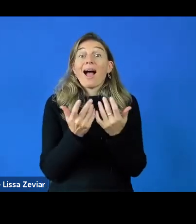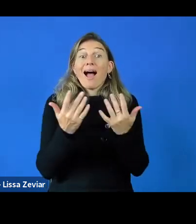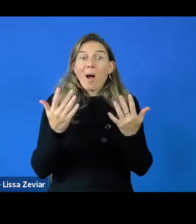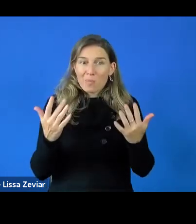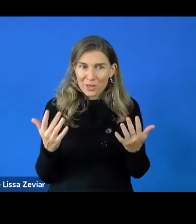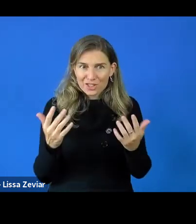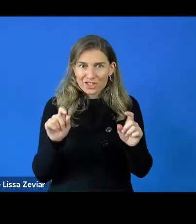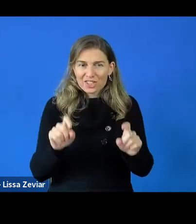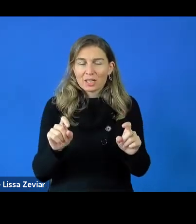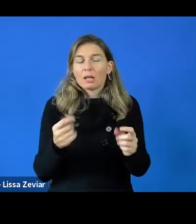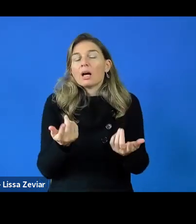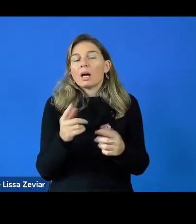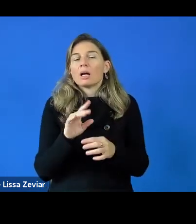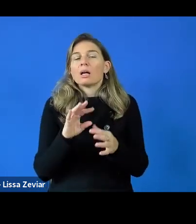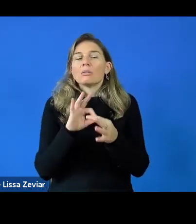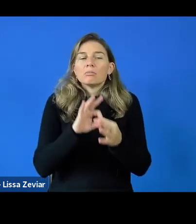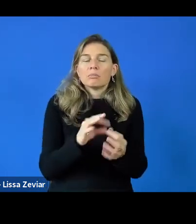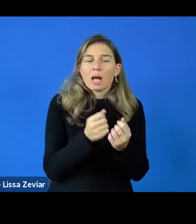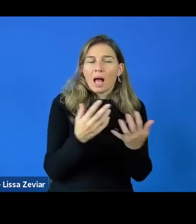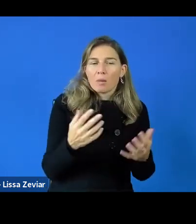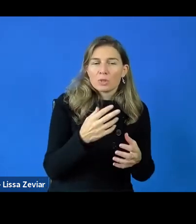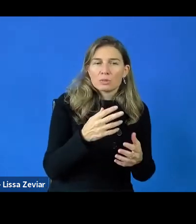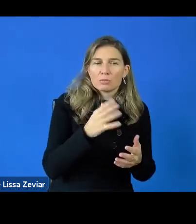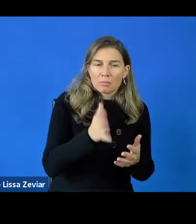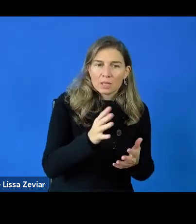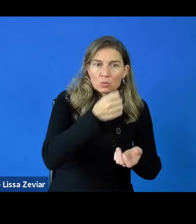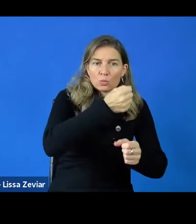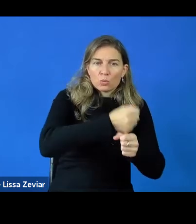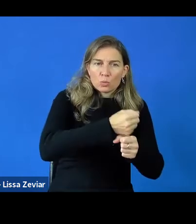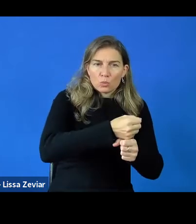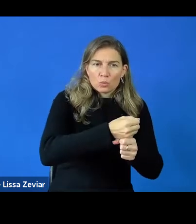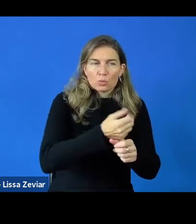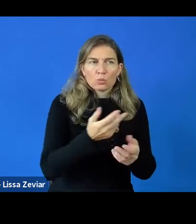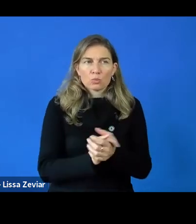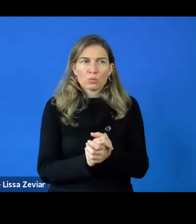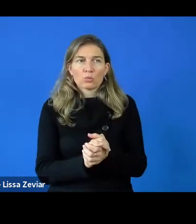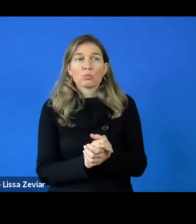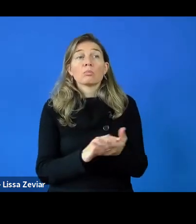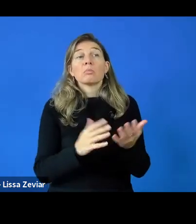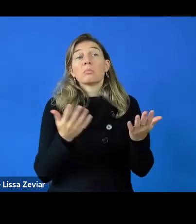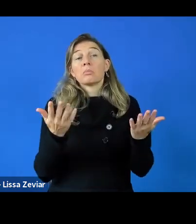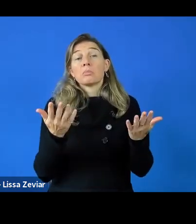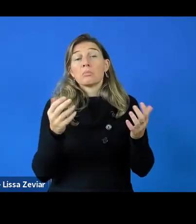Sometimes the budget is given to you, sometimes you can ask. You can always negotiate, for sure.